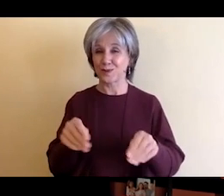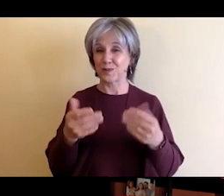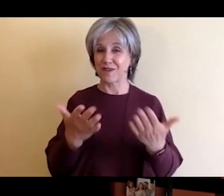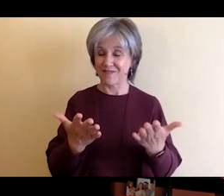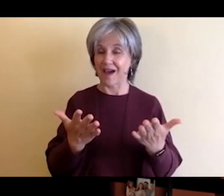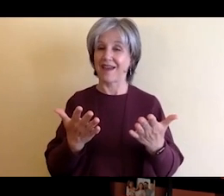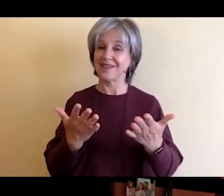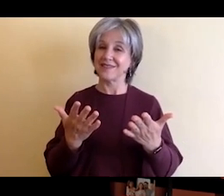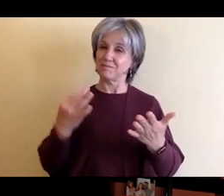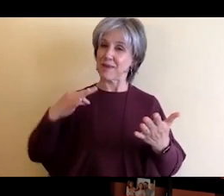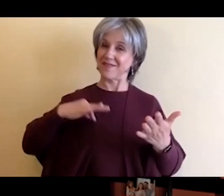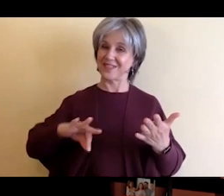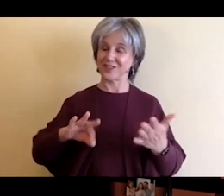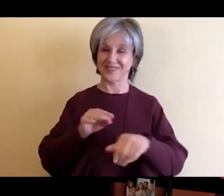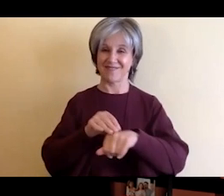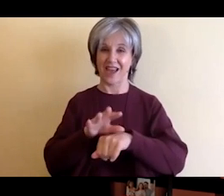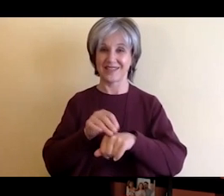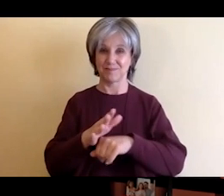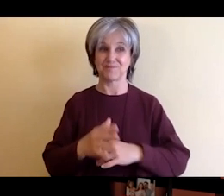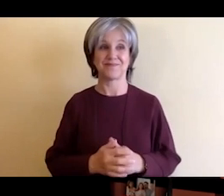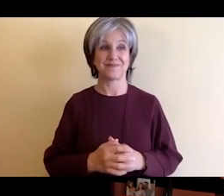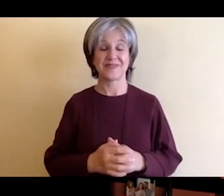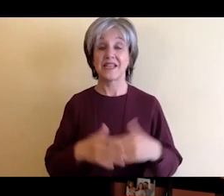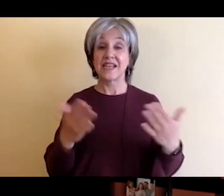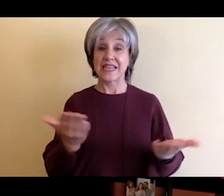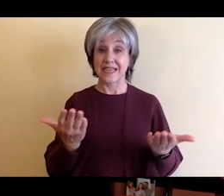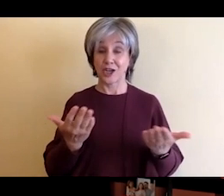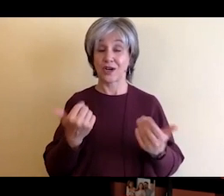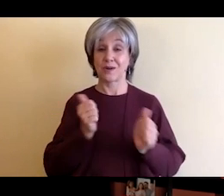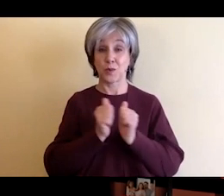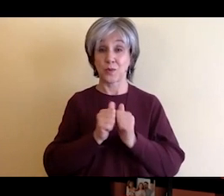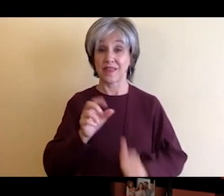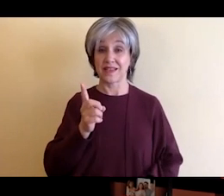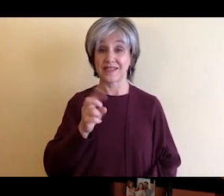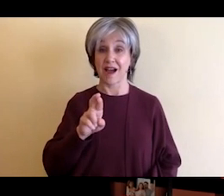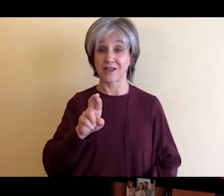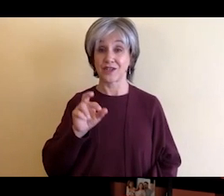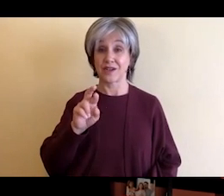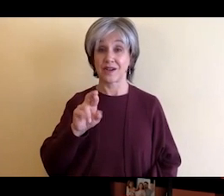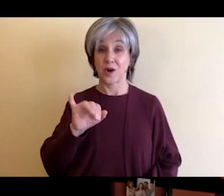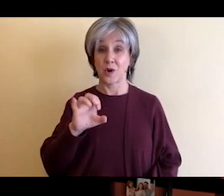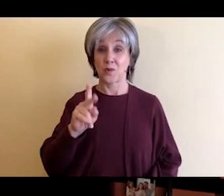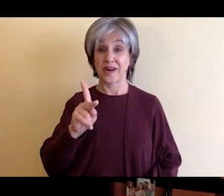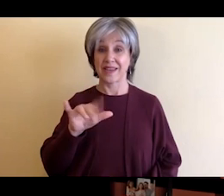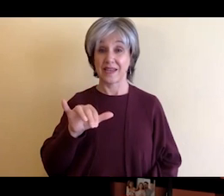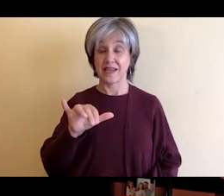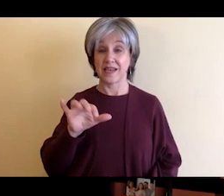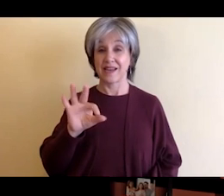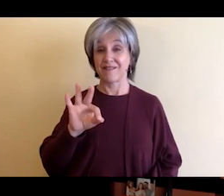faculty members from the College of Art and Design, Dr. Ricky Figueroa. So without further delay let us begin. First and foremost Dr. Figueroa thank you